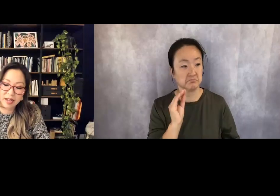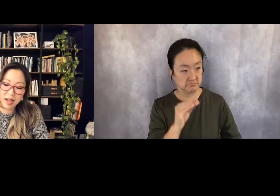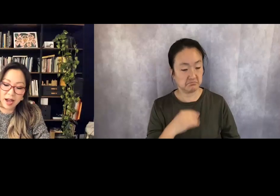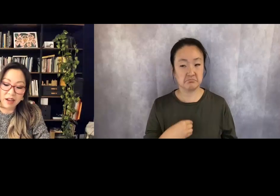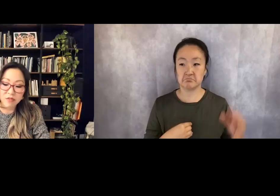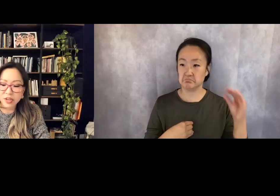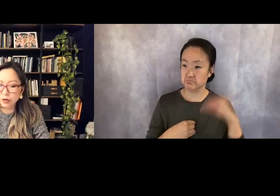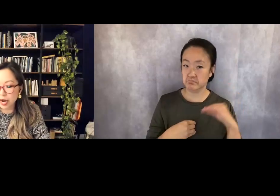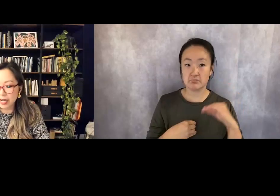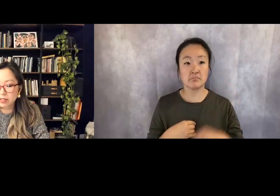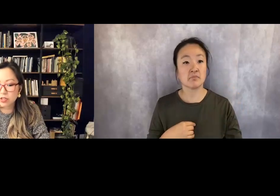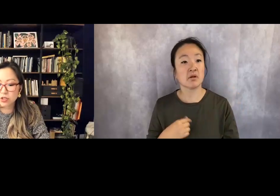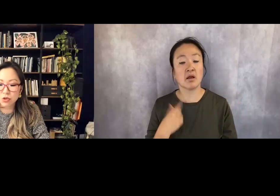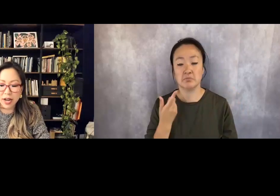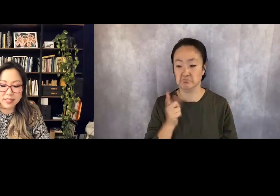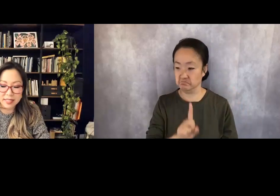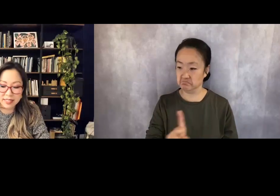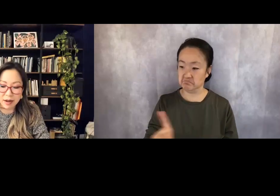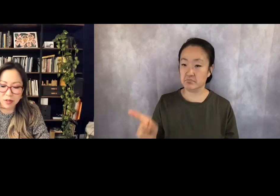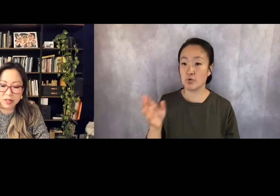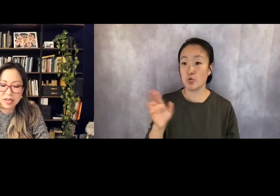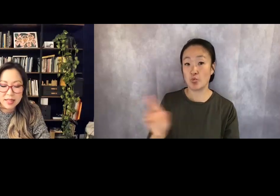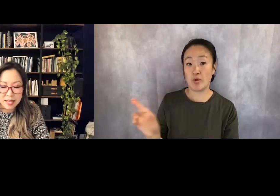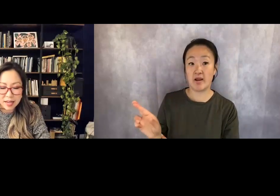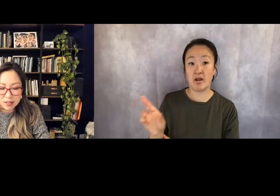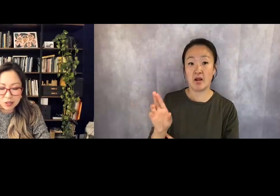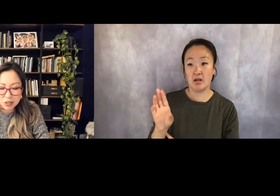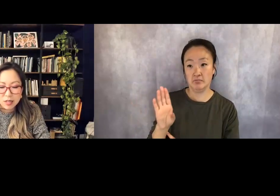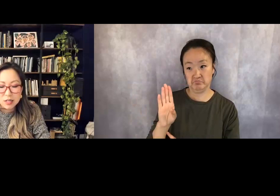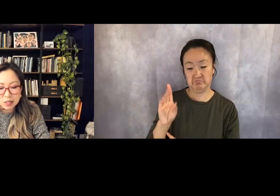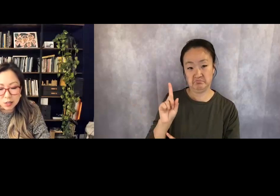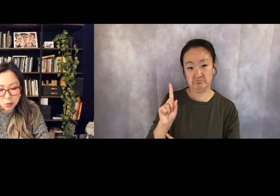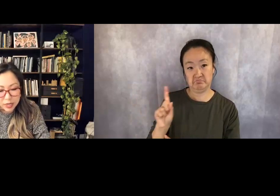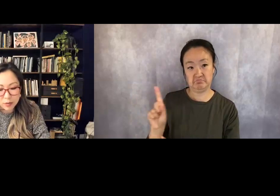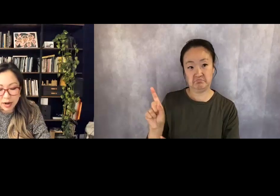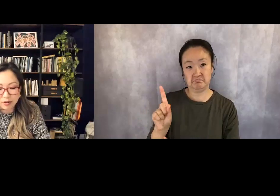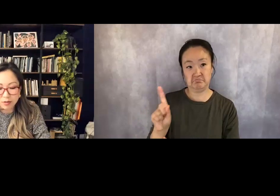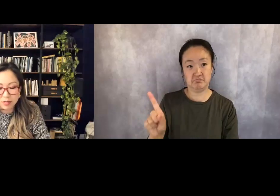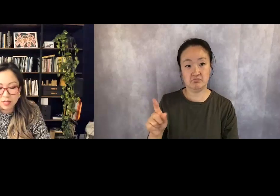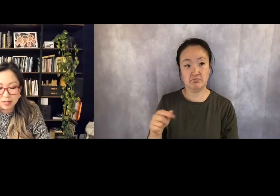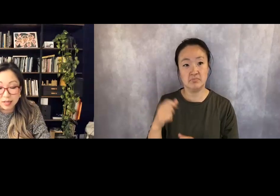I veer right, stride south. The itch to swing around.